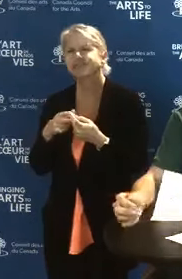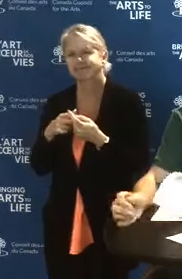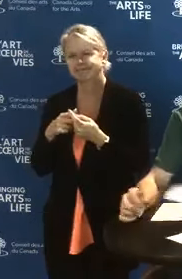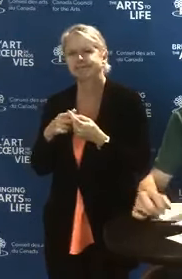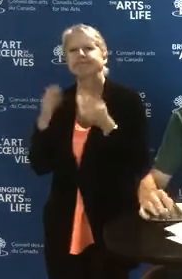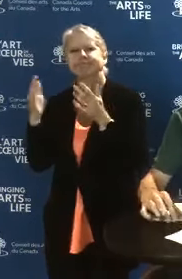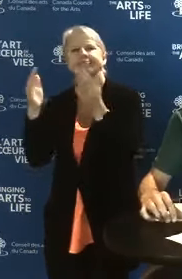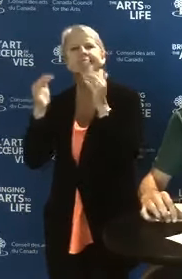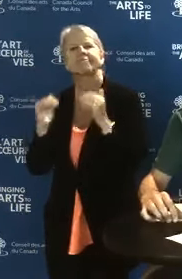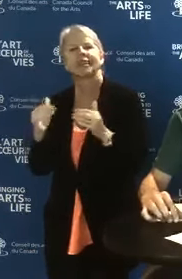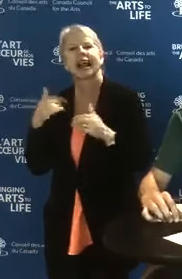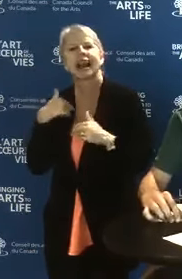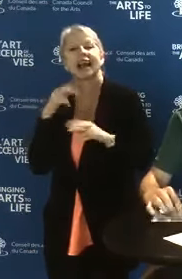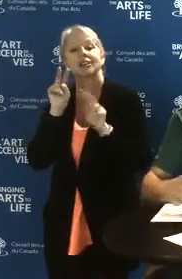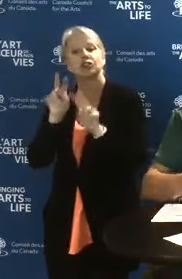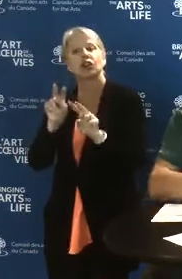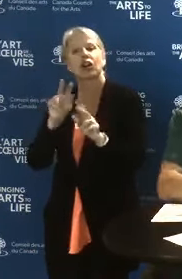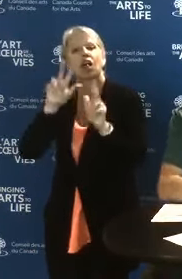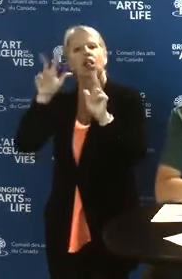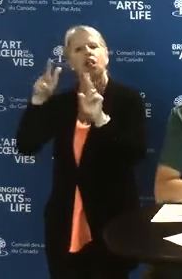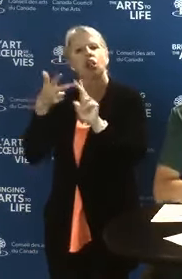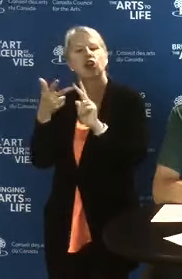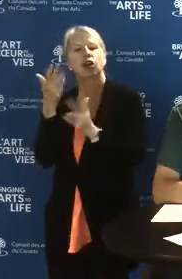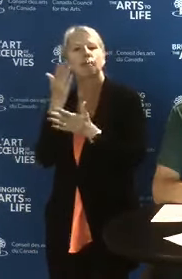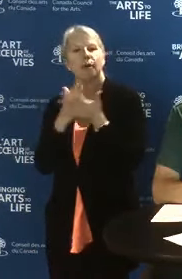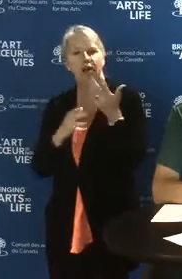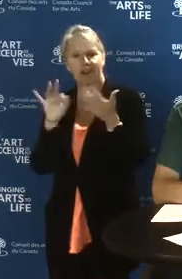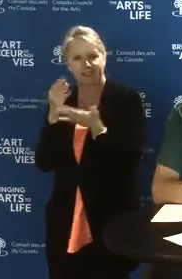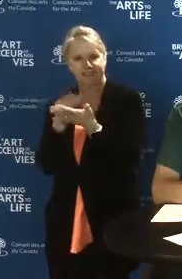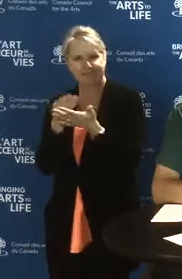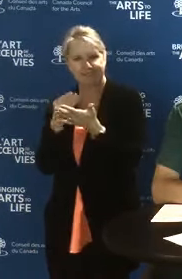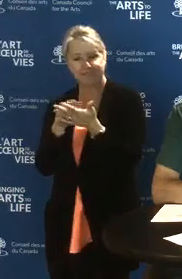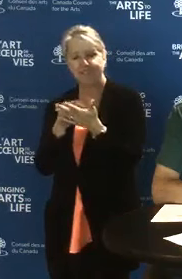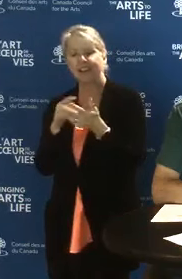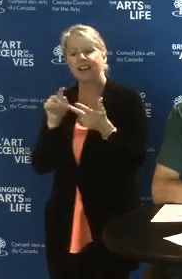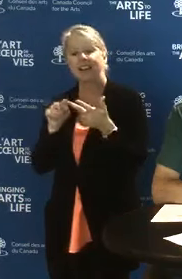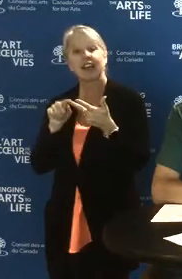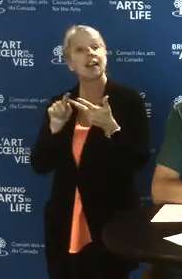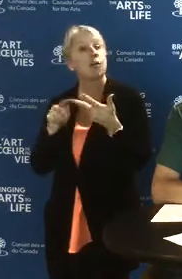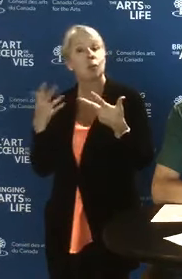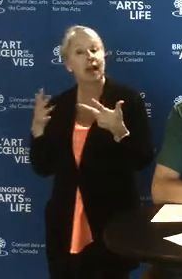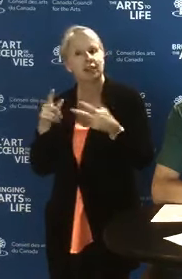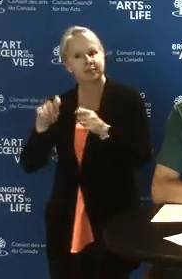and that is the transformation of organizational models.